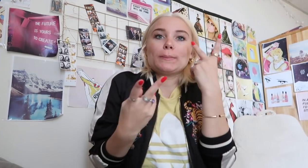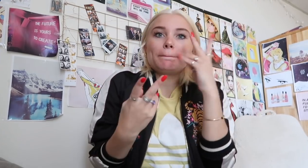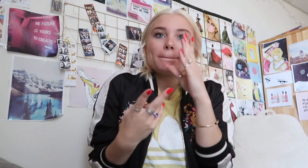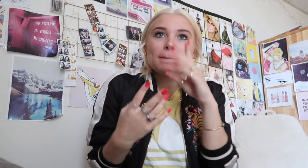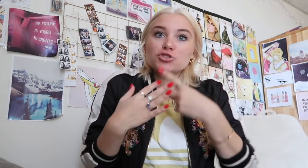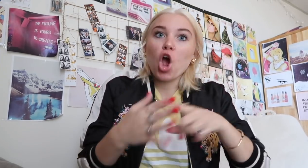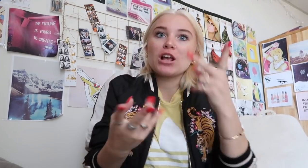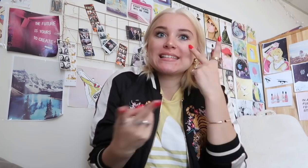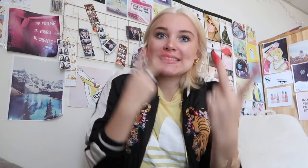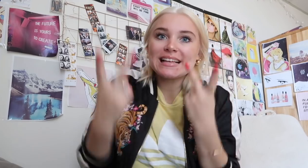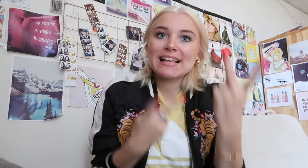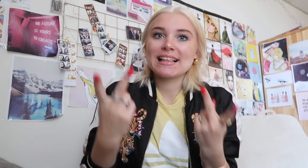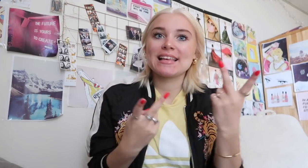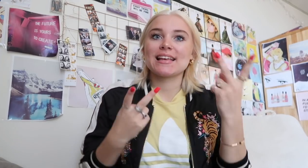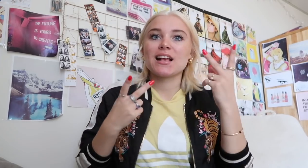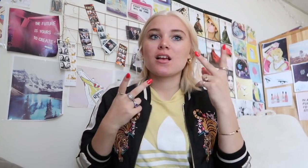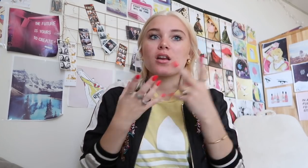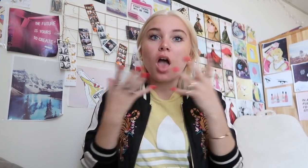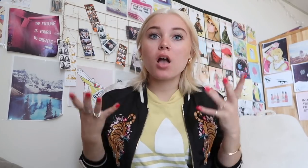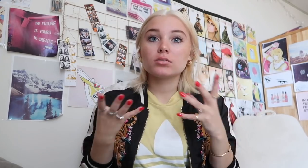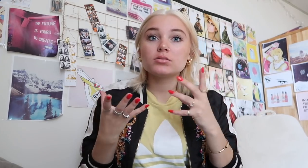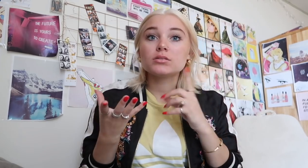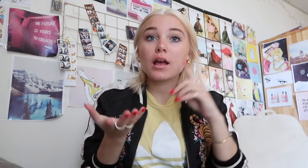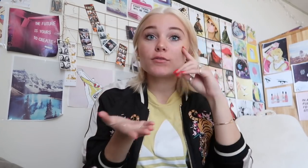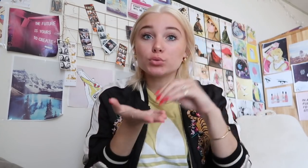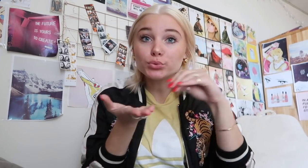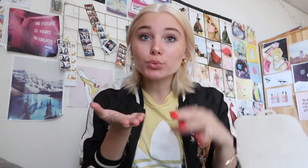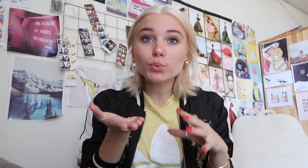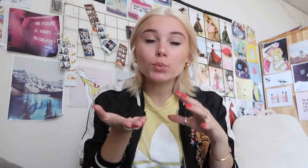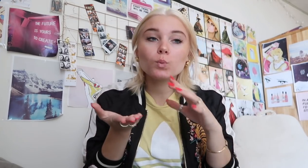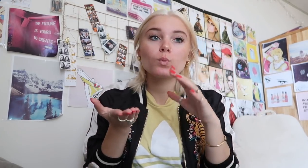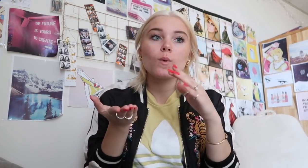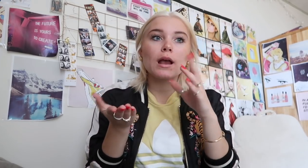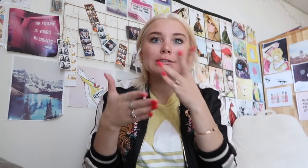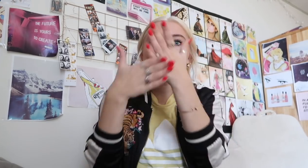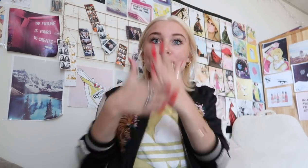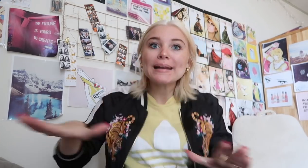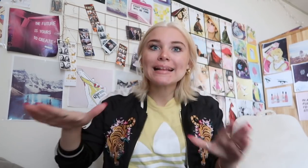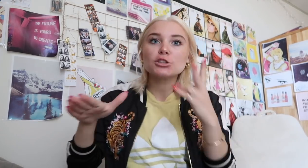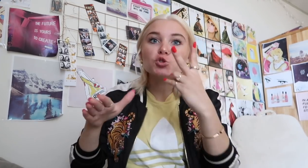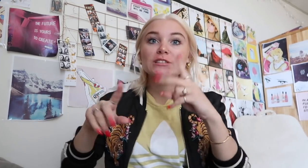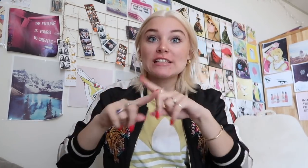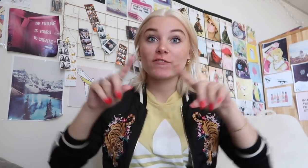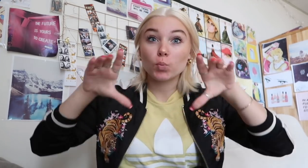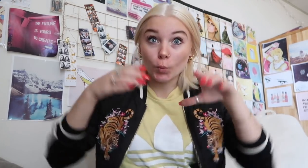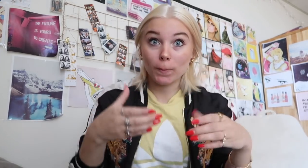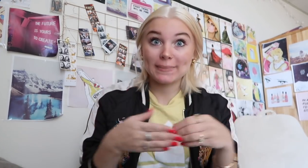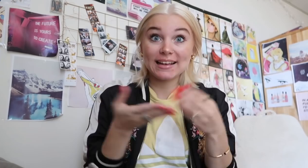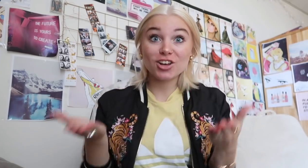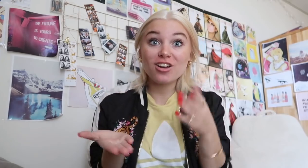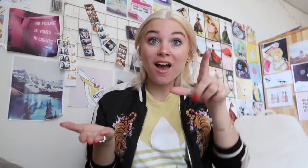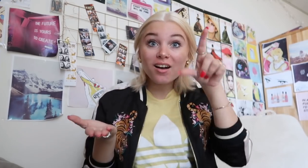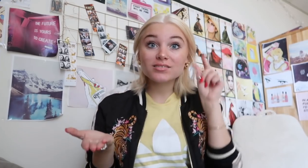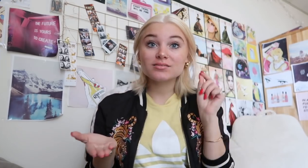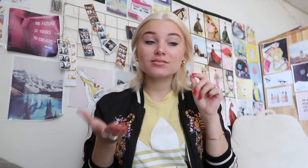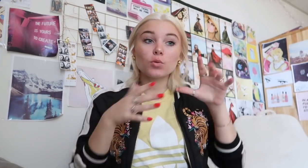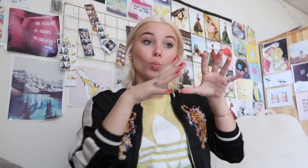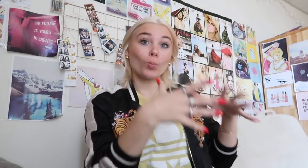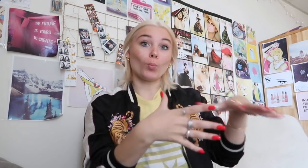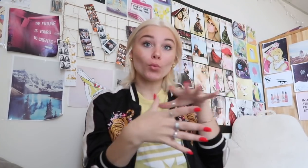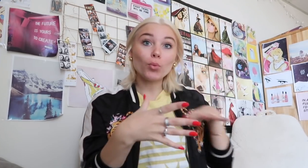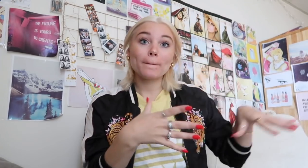When I came into Gallaudet University and I have seen a big group that has spilt up into two different groups